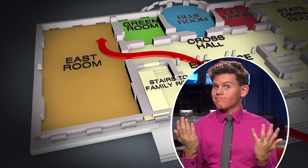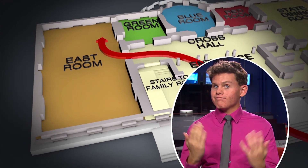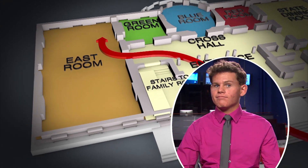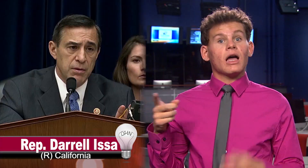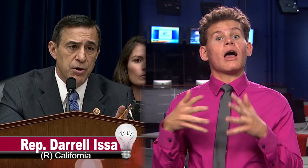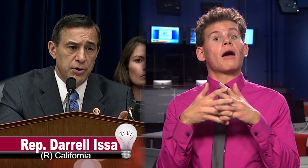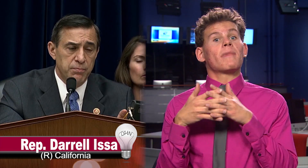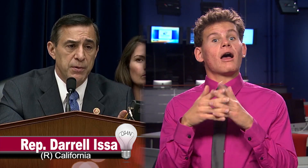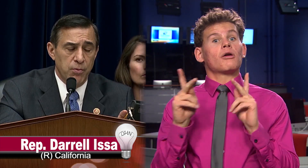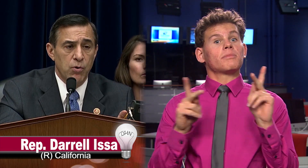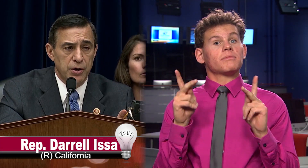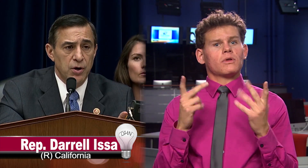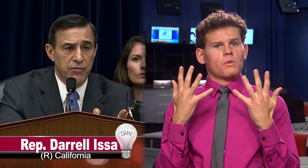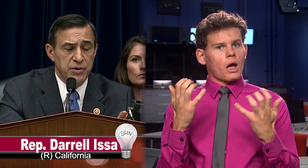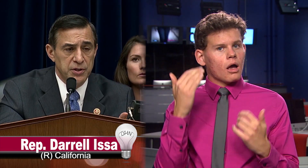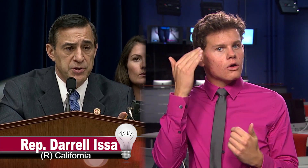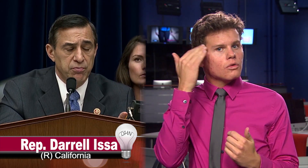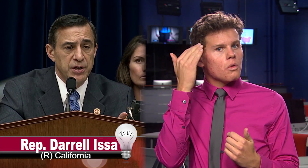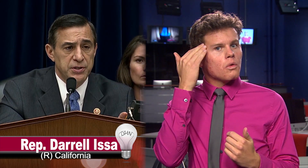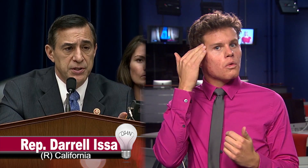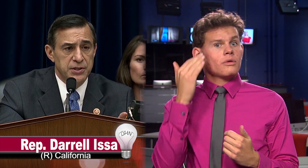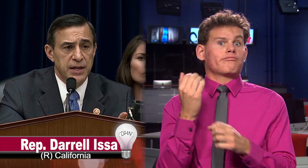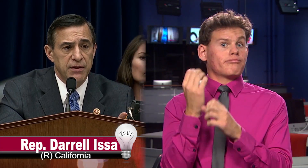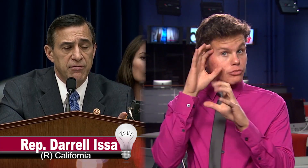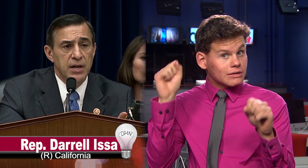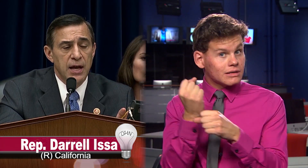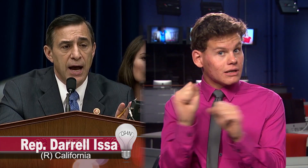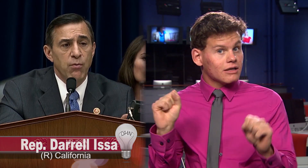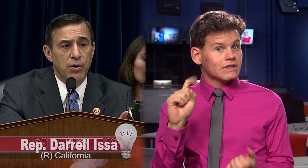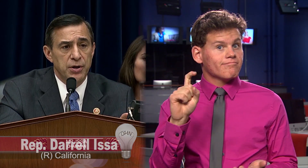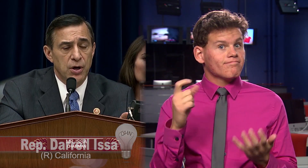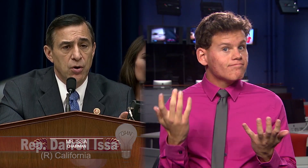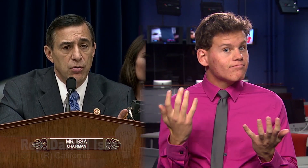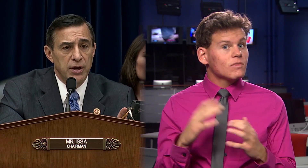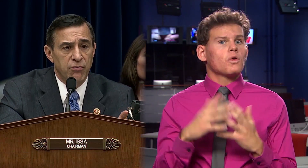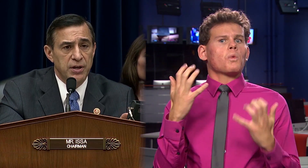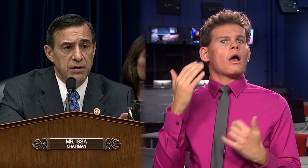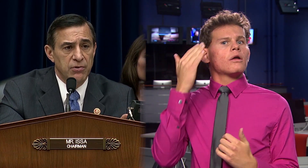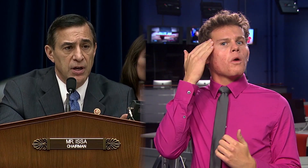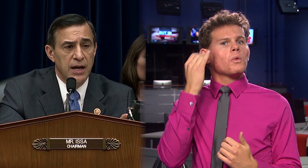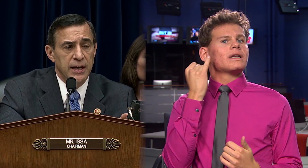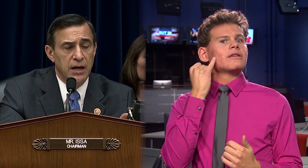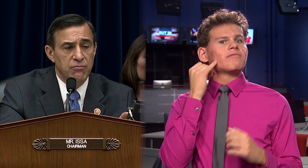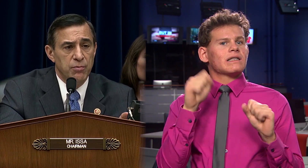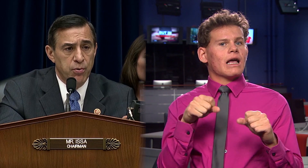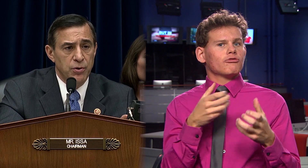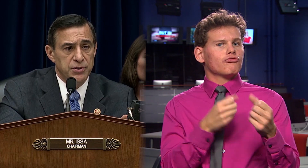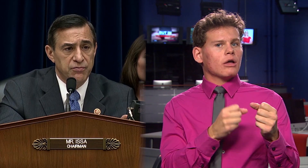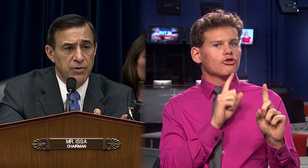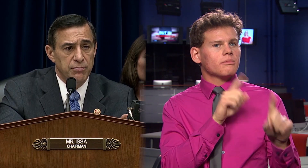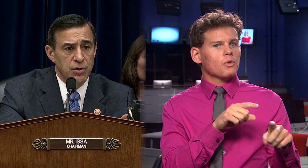Rep. Issa: " The American people want to know is the President safe. I want to know if we can rely on reports from your agency."